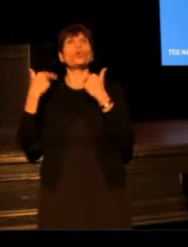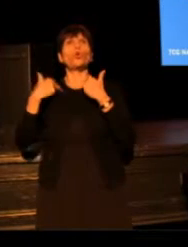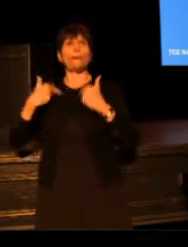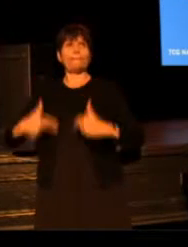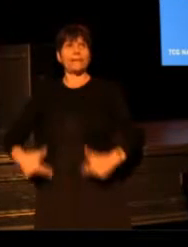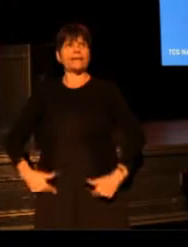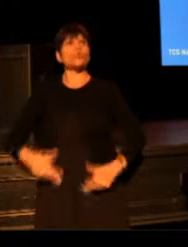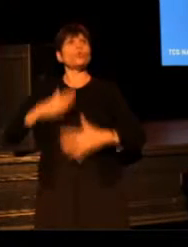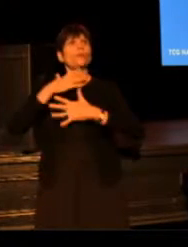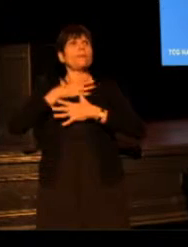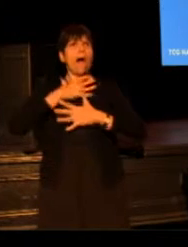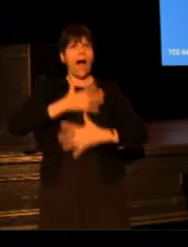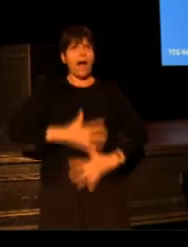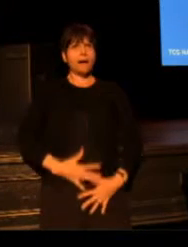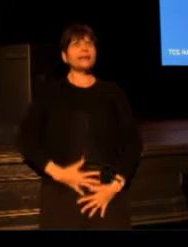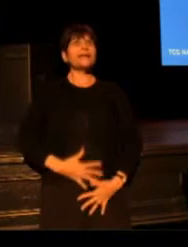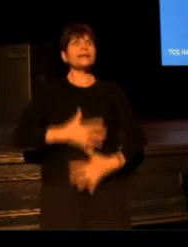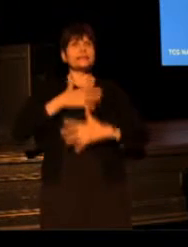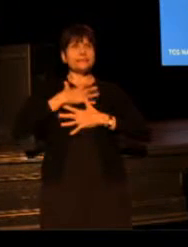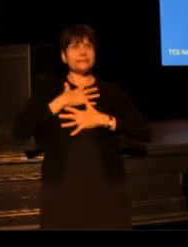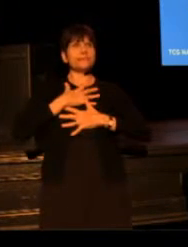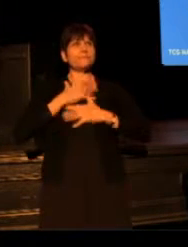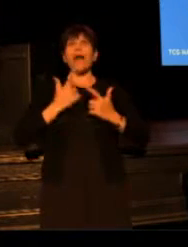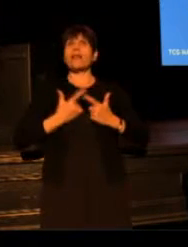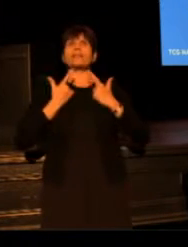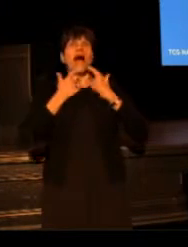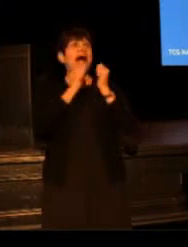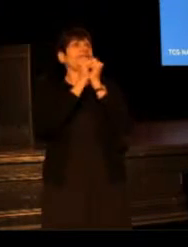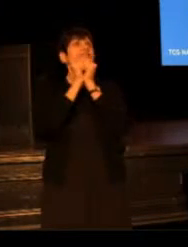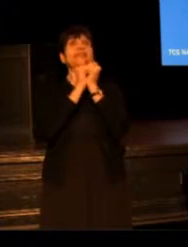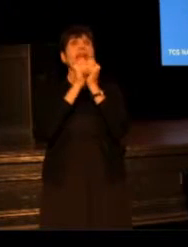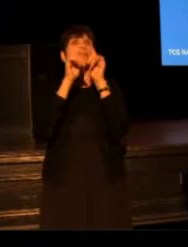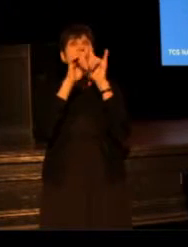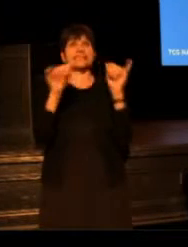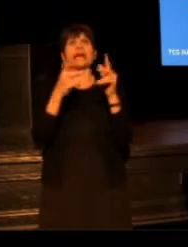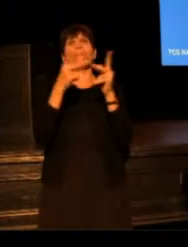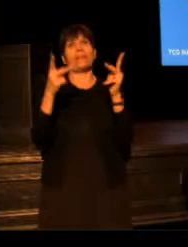human bodies, alive, together, in the same place and time.